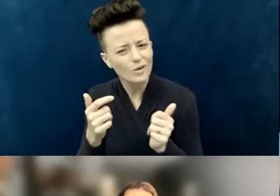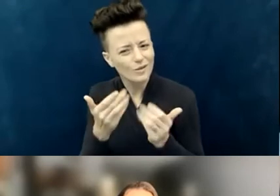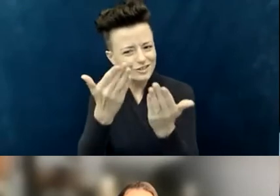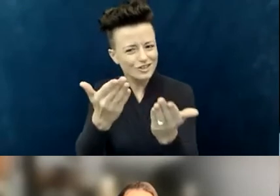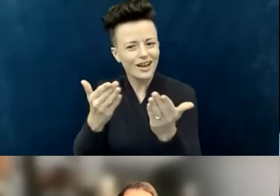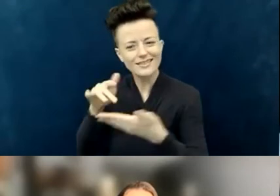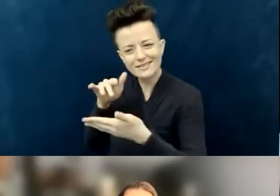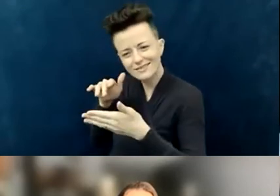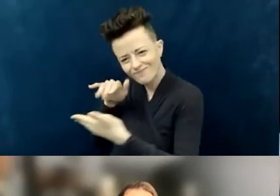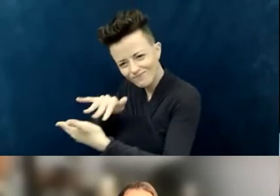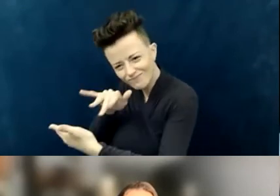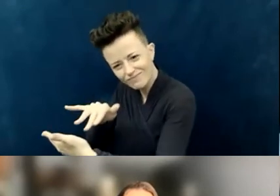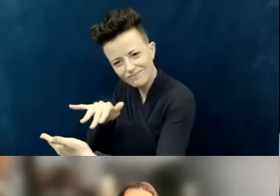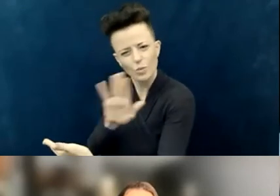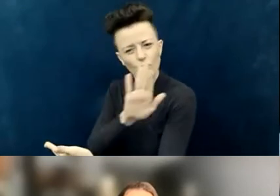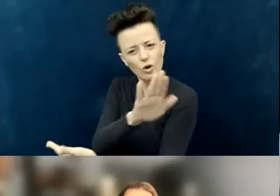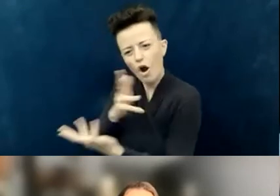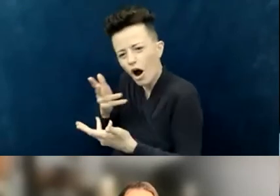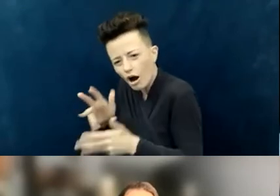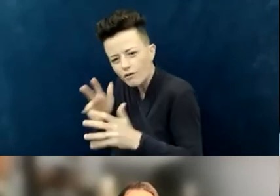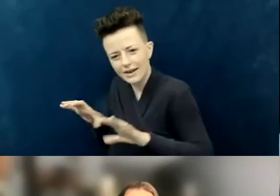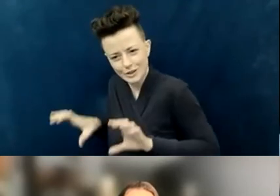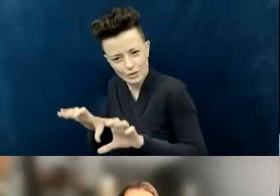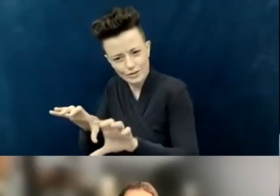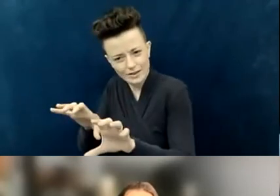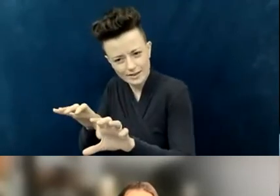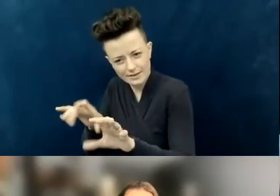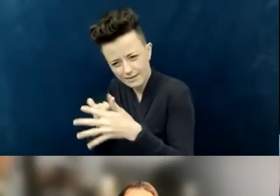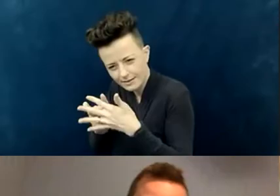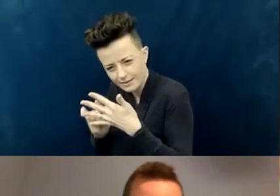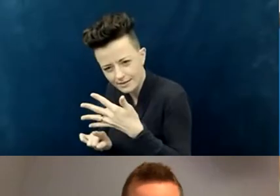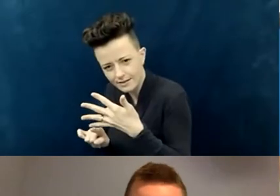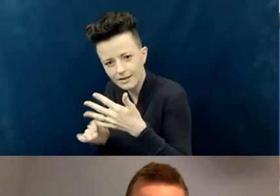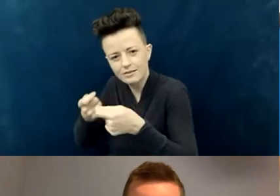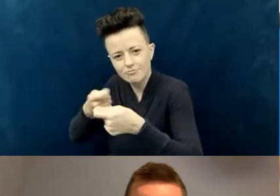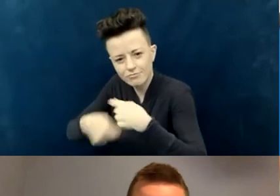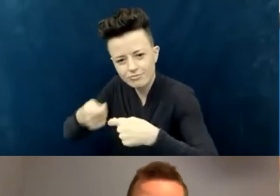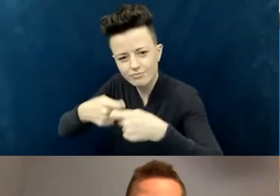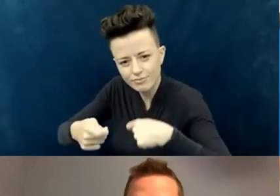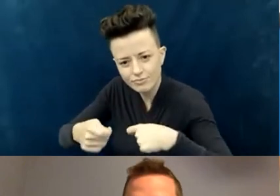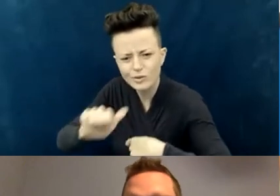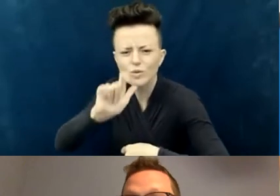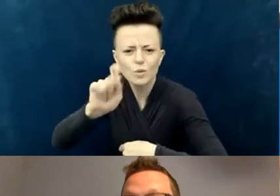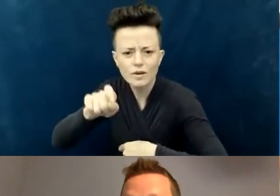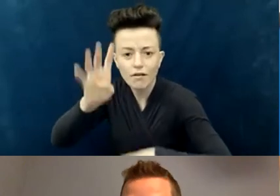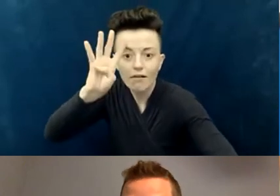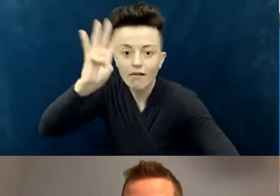because I think that validates people to say, "Okay, we're not doing this entirely different "or new thing; we're just thinking about a better way